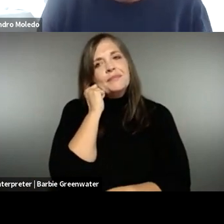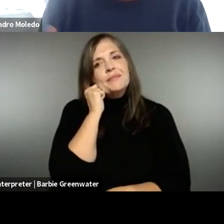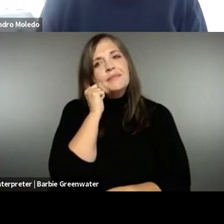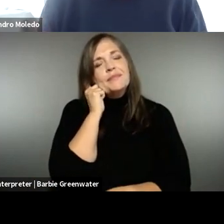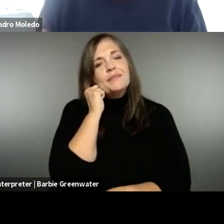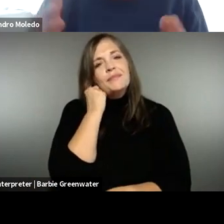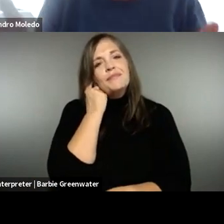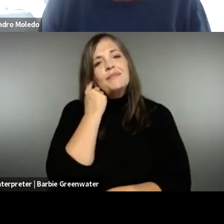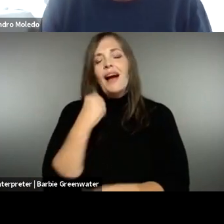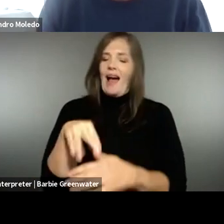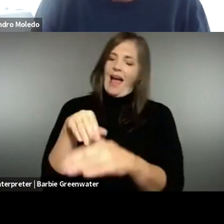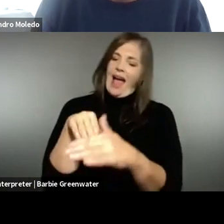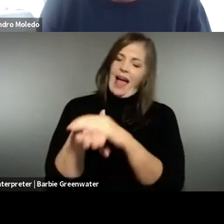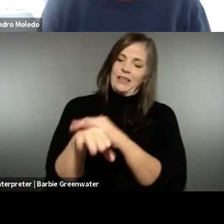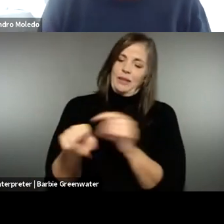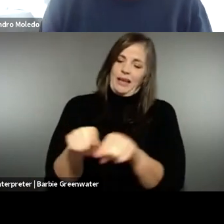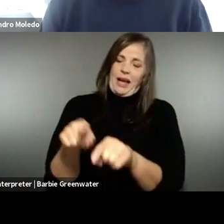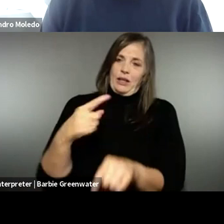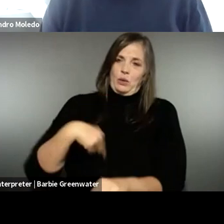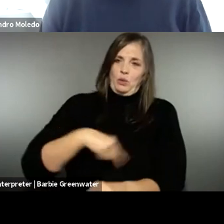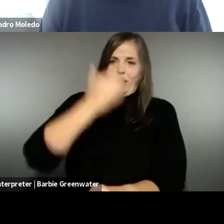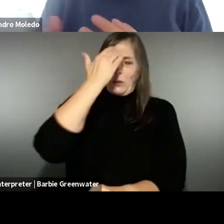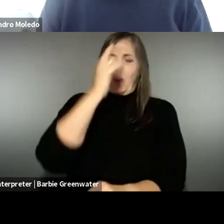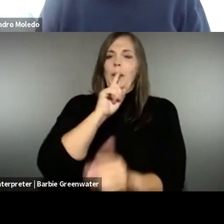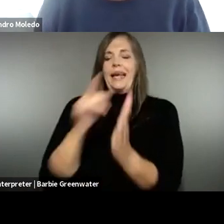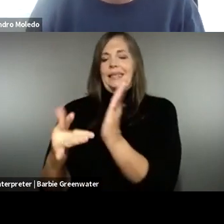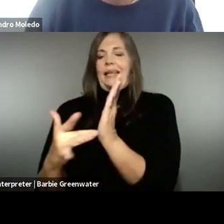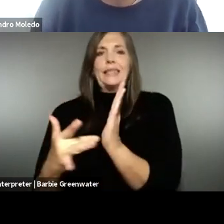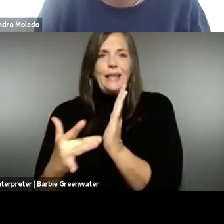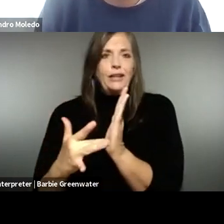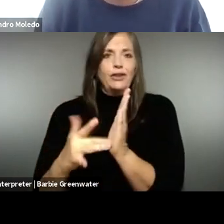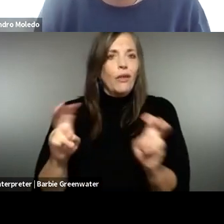very much first of all for inviting us to this discussion. I think, I